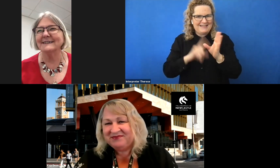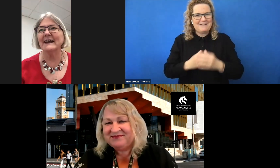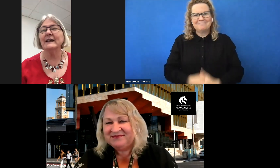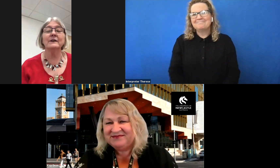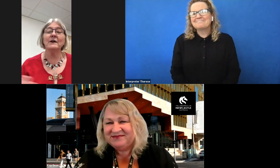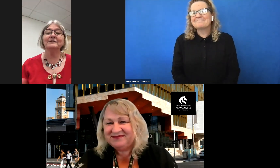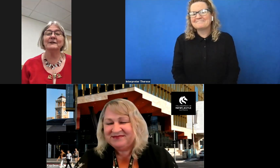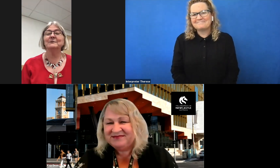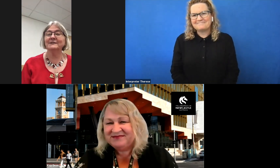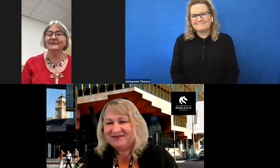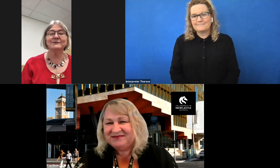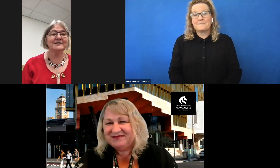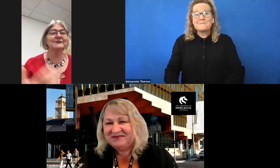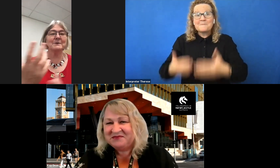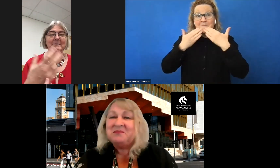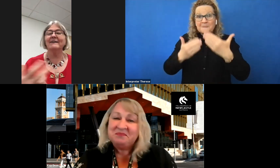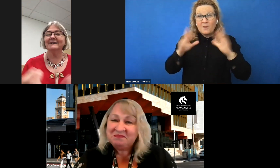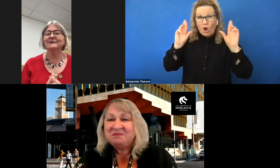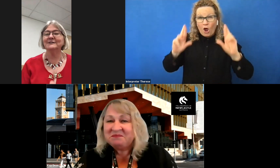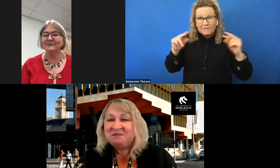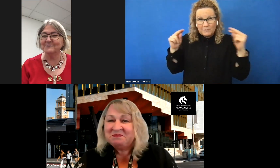Kay. And hopefully we will still see you about and you will still